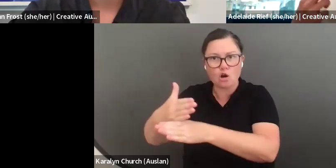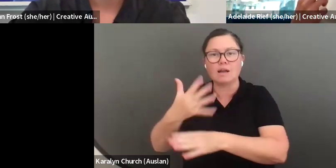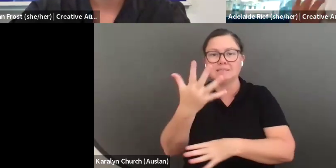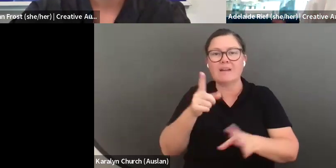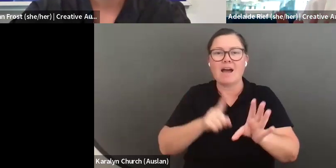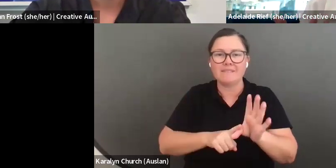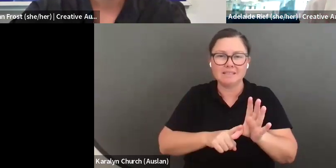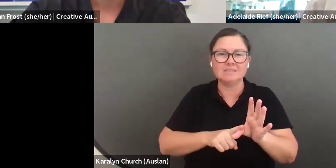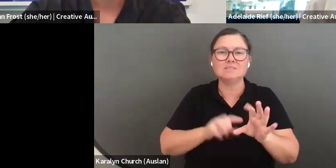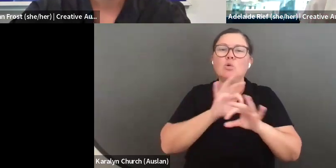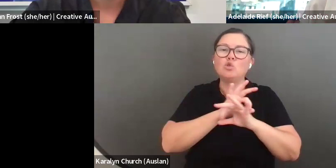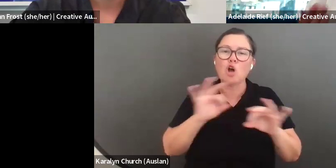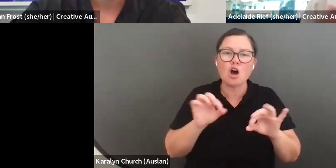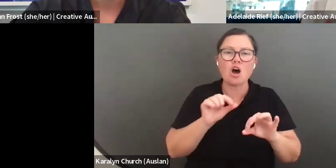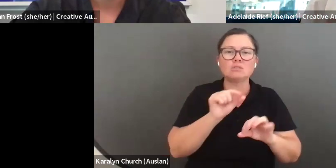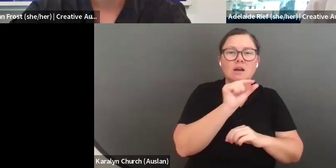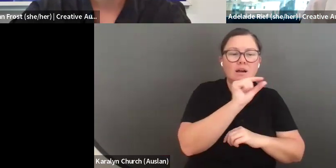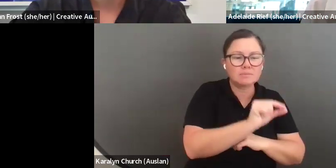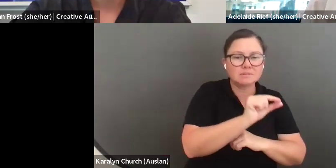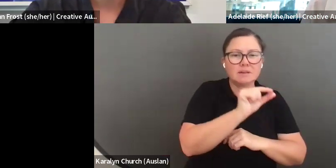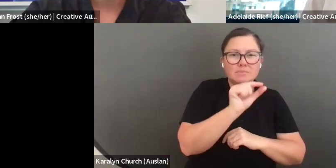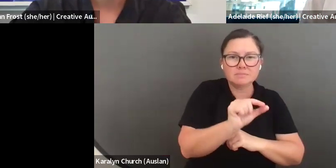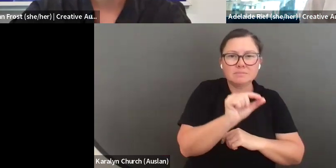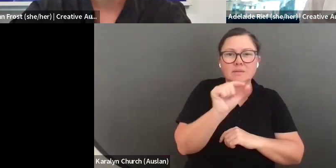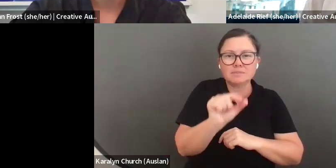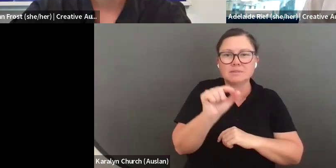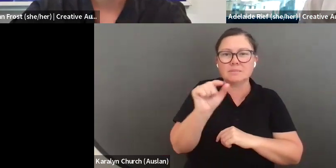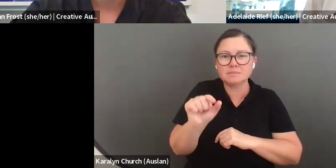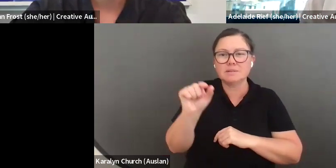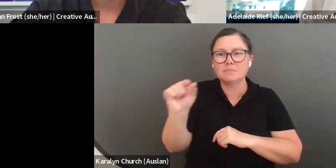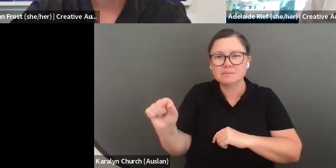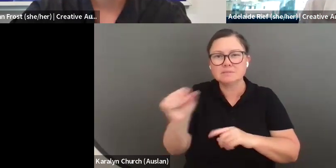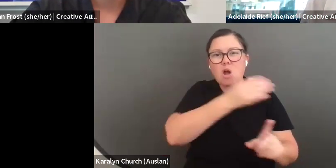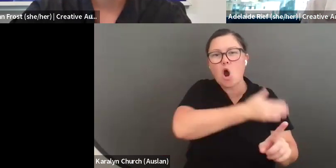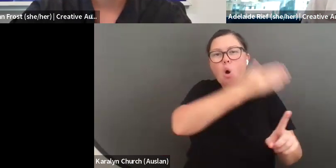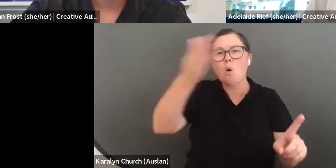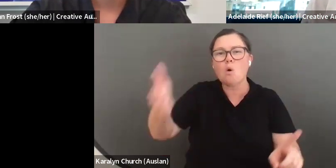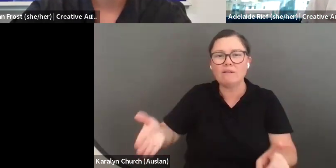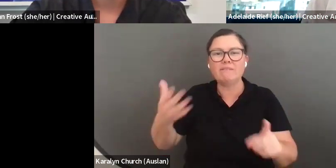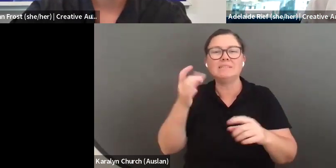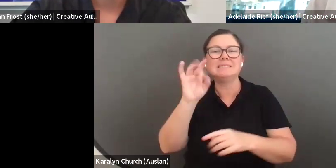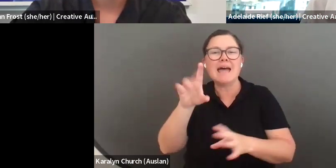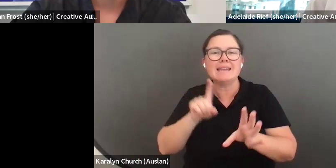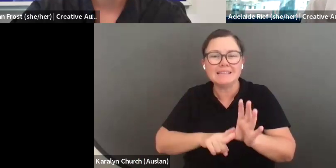been engaged in working as an arts and cultural worker, you need to have been working for five